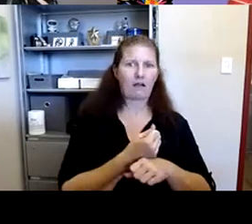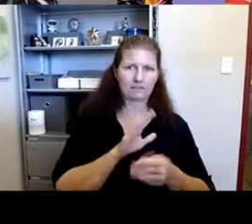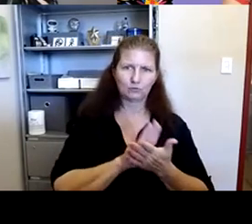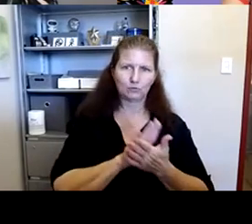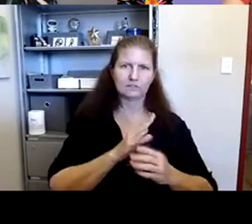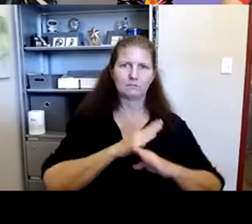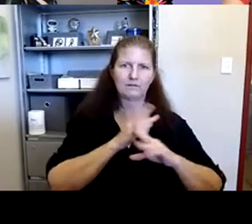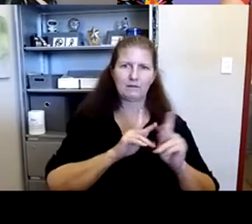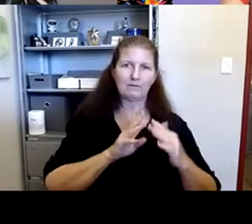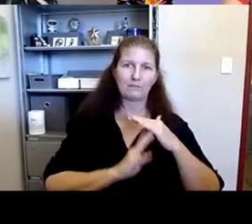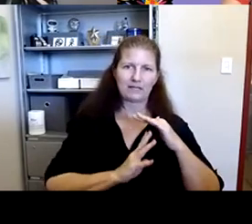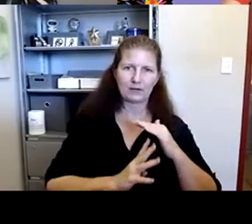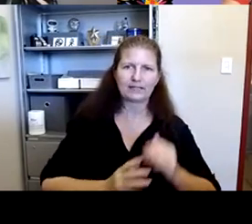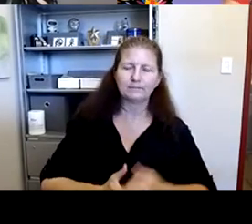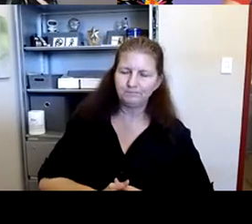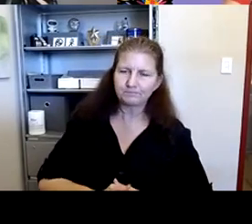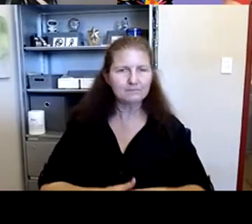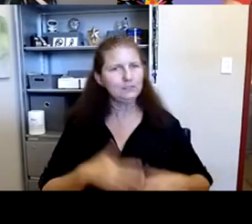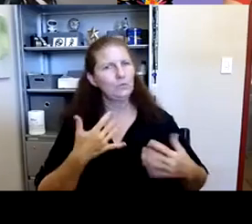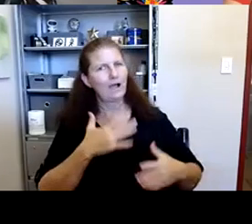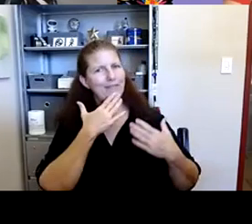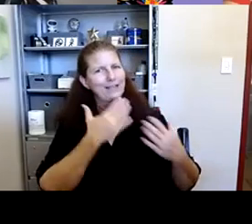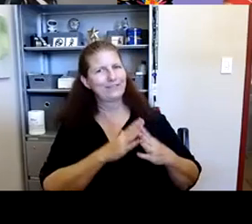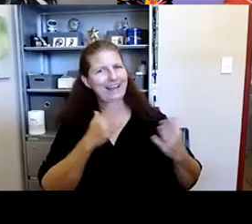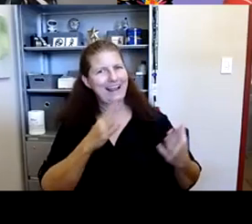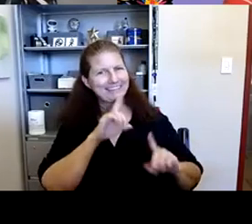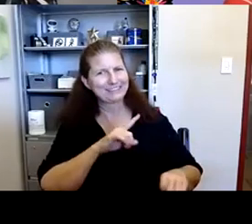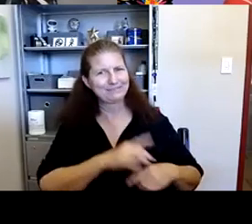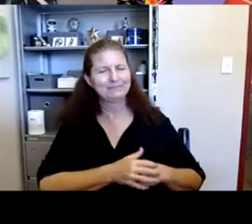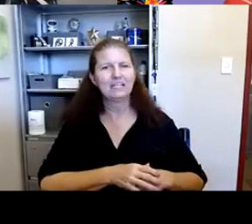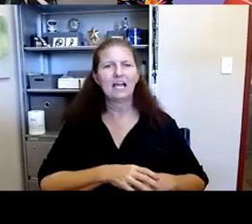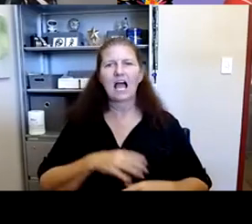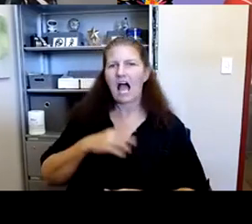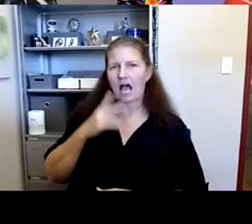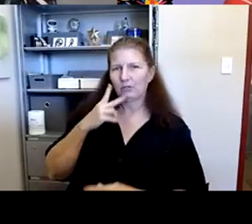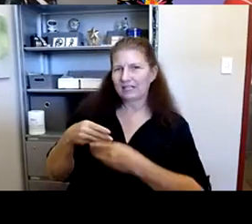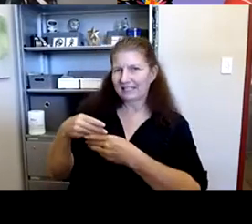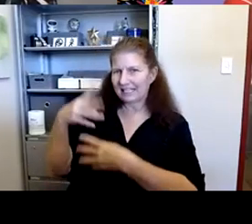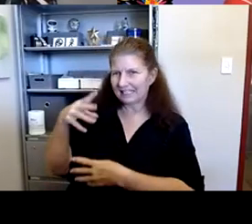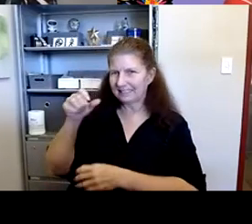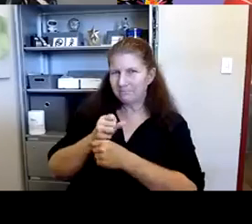Robyn Thomas: Thank you so much for that answer,